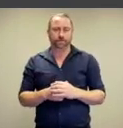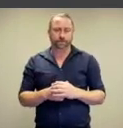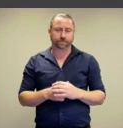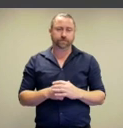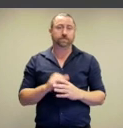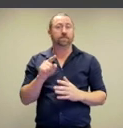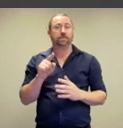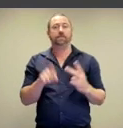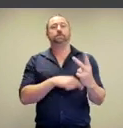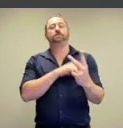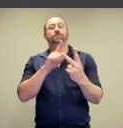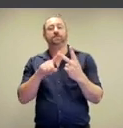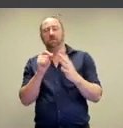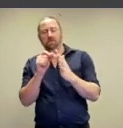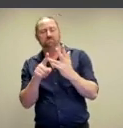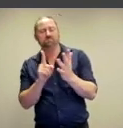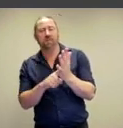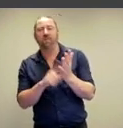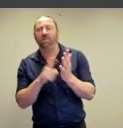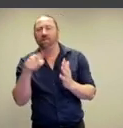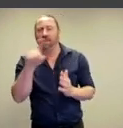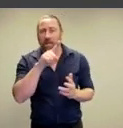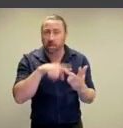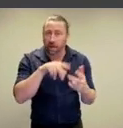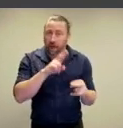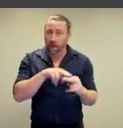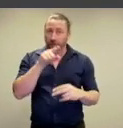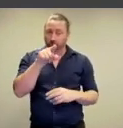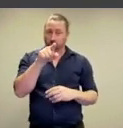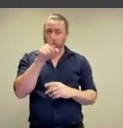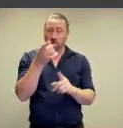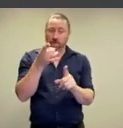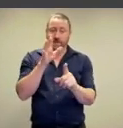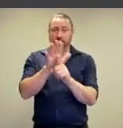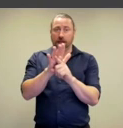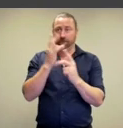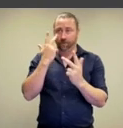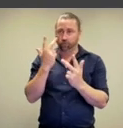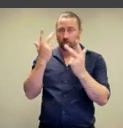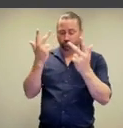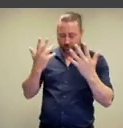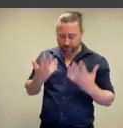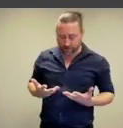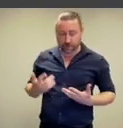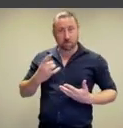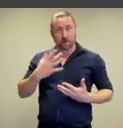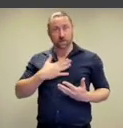And Lucinda, can we launch our second